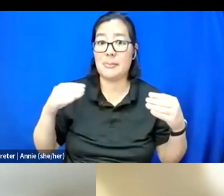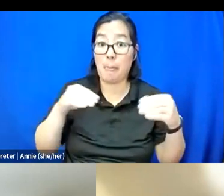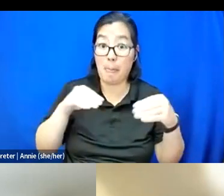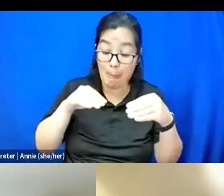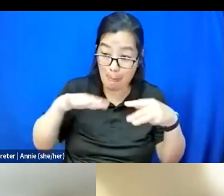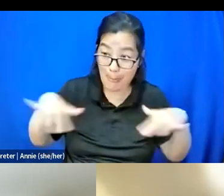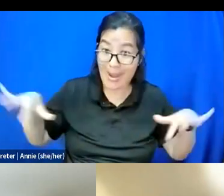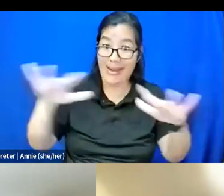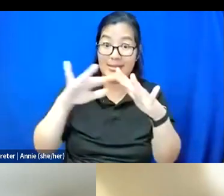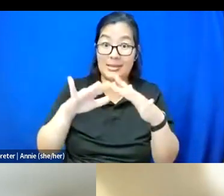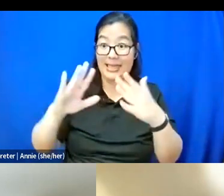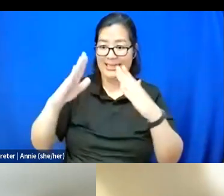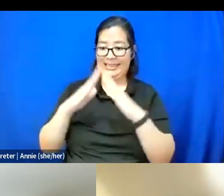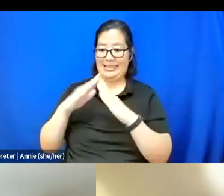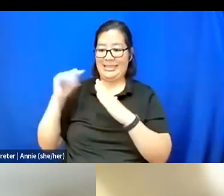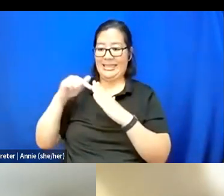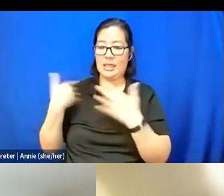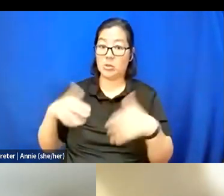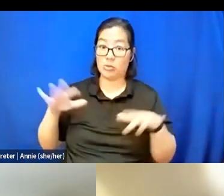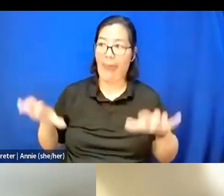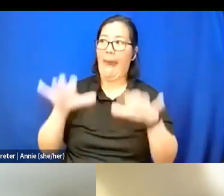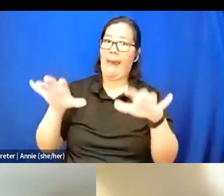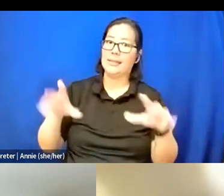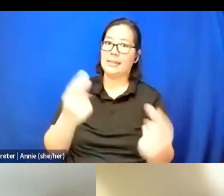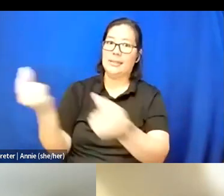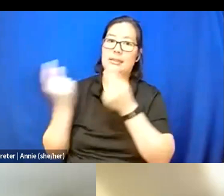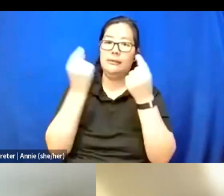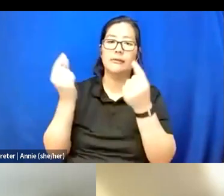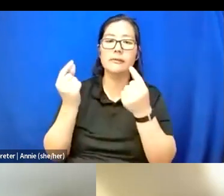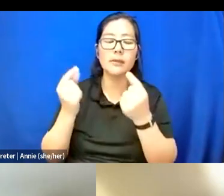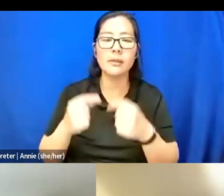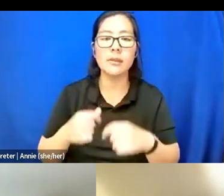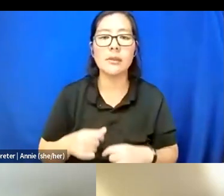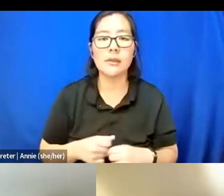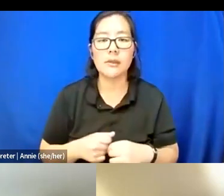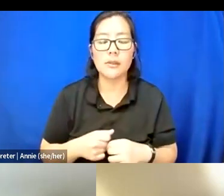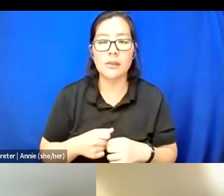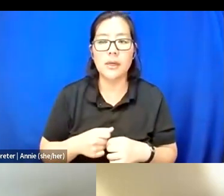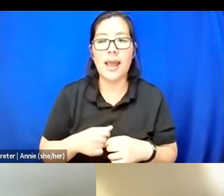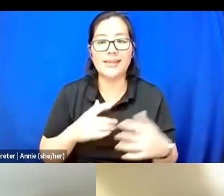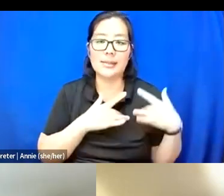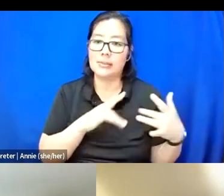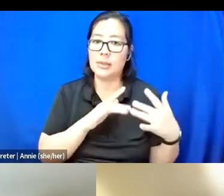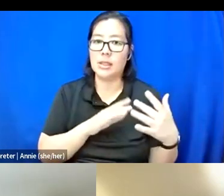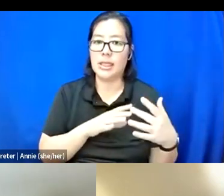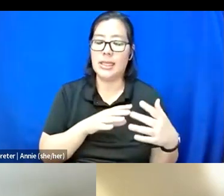that is truly very active and very in-person oriented.